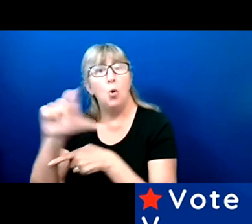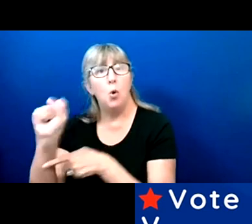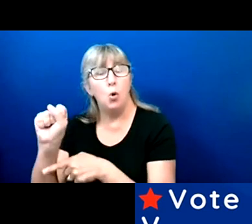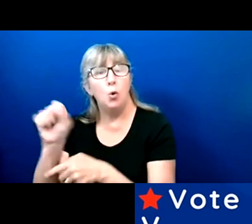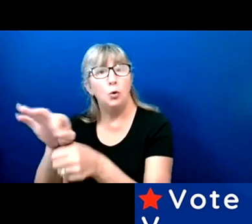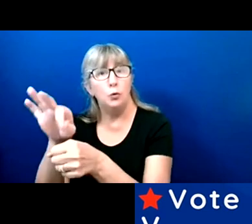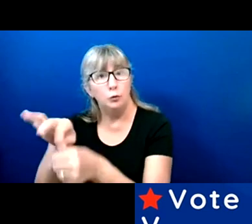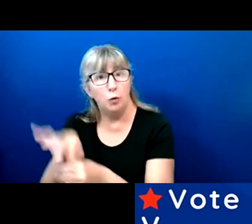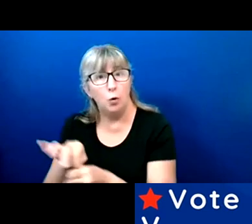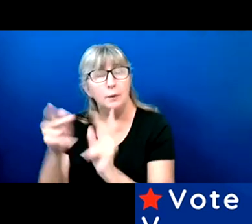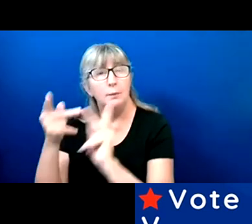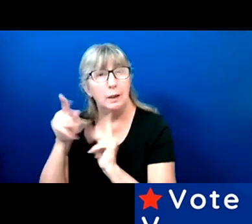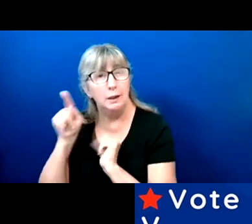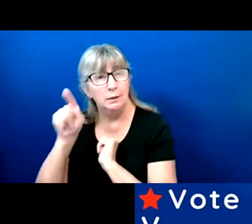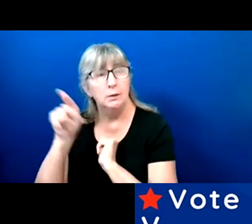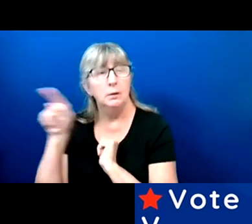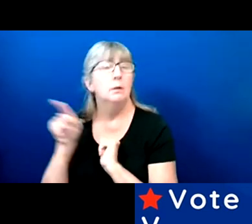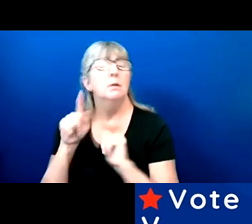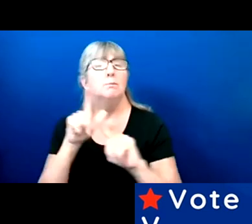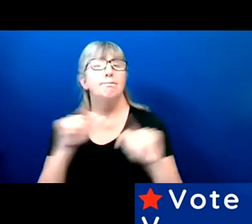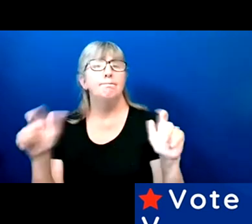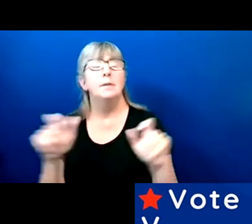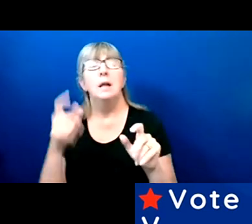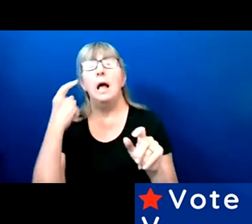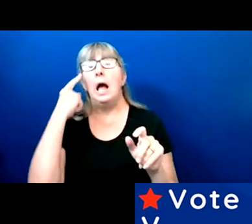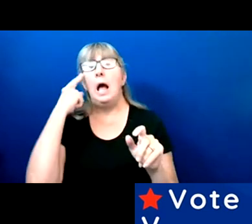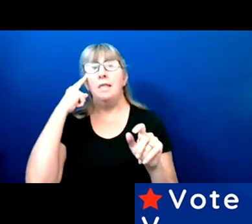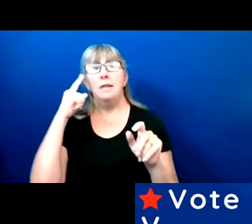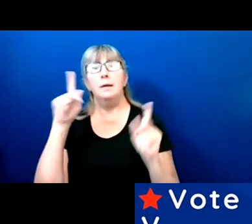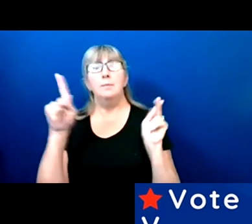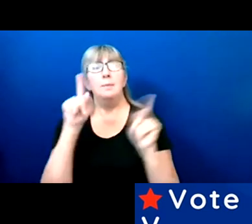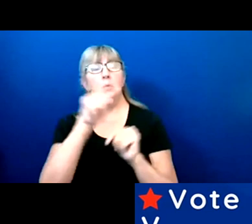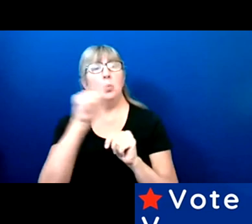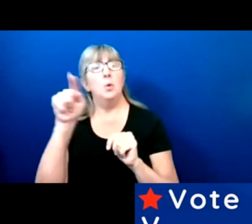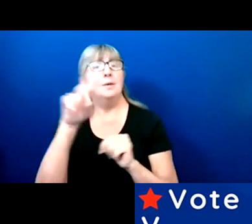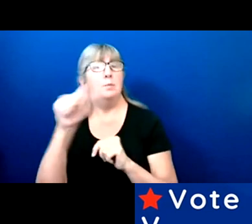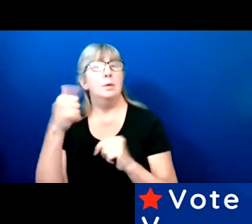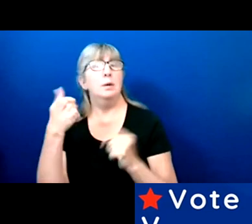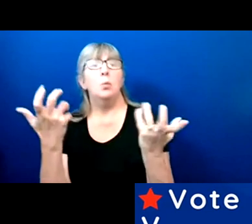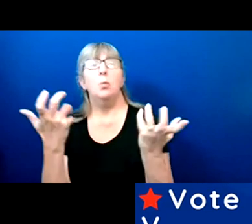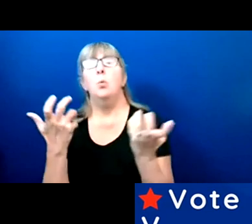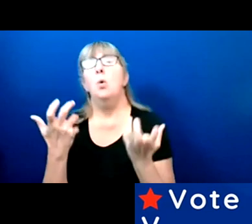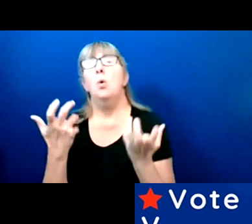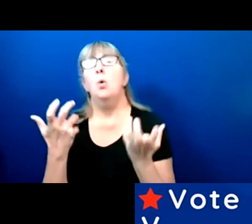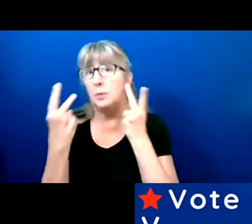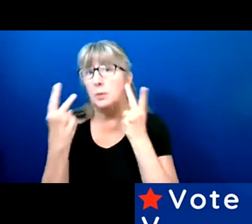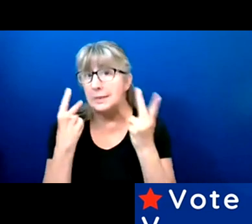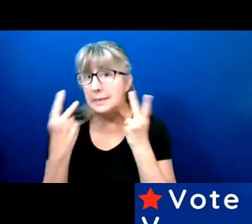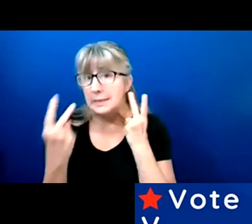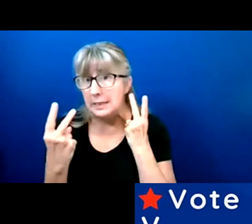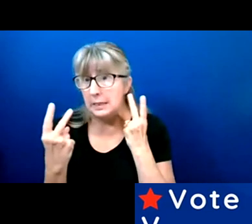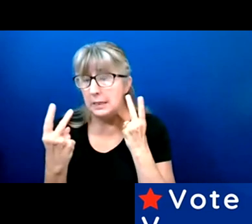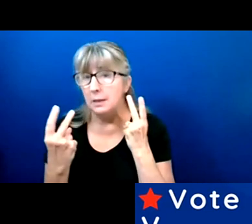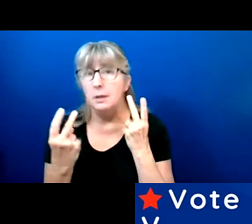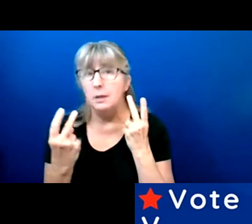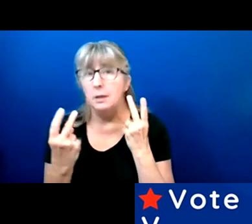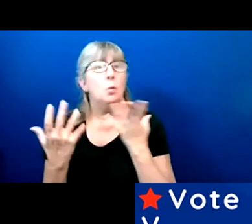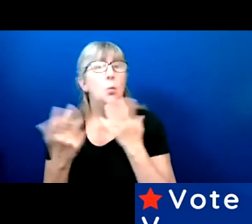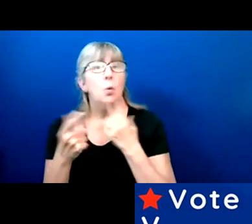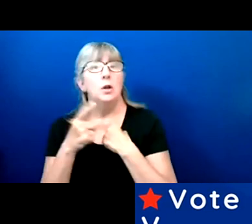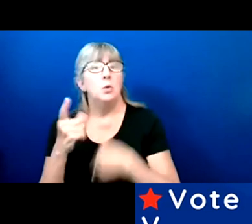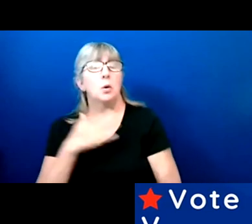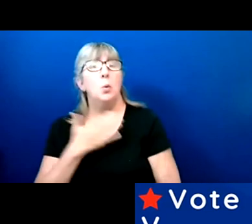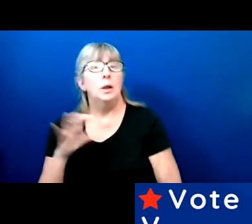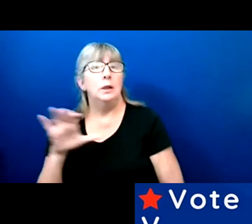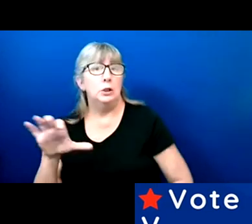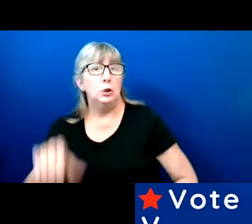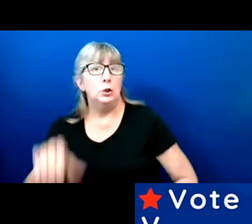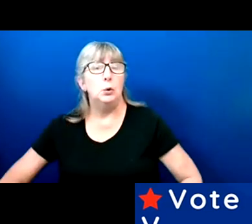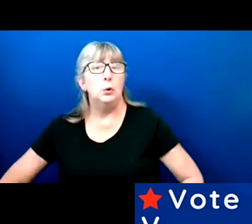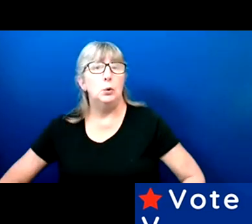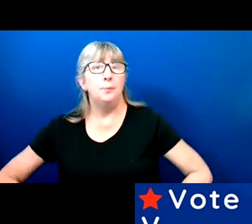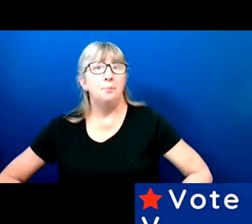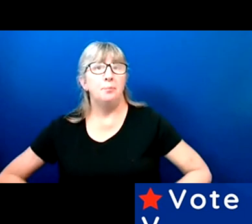I think people with disabilities want to see what you are willing to do and will leave